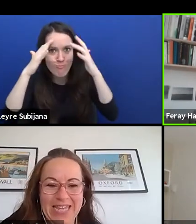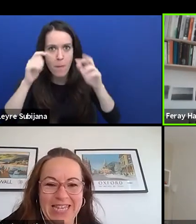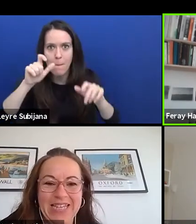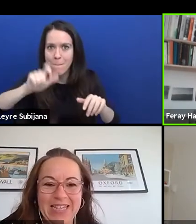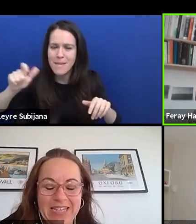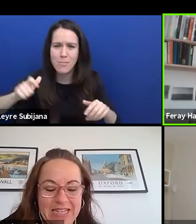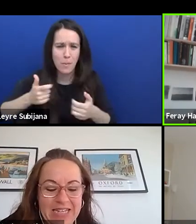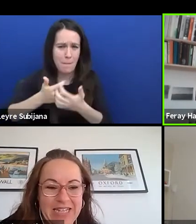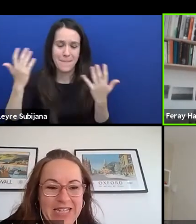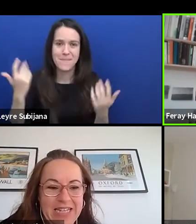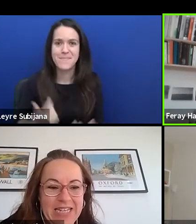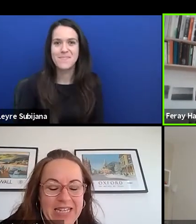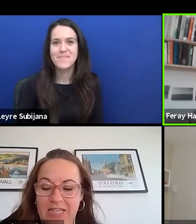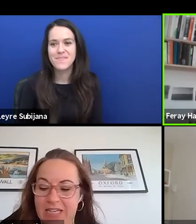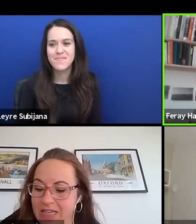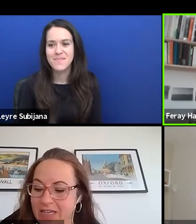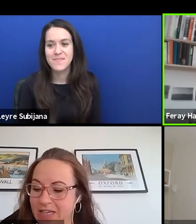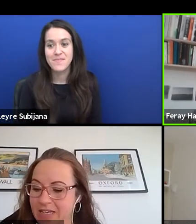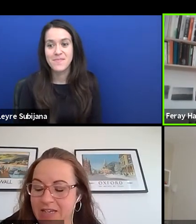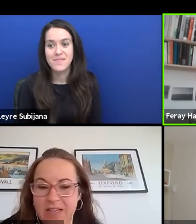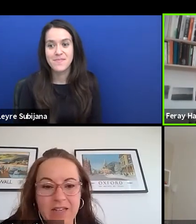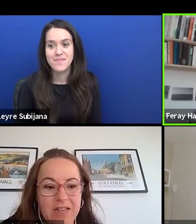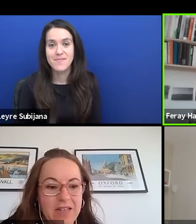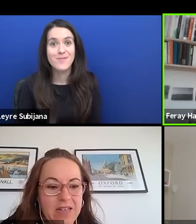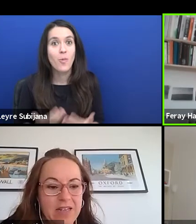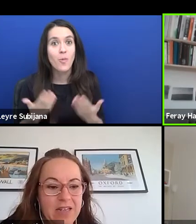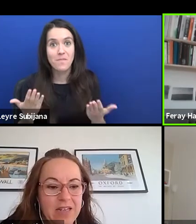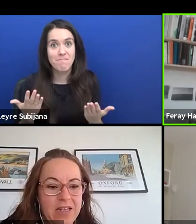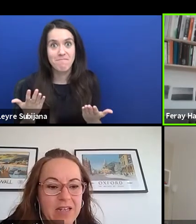So, I would like to give over to all of you